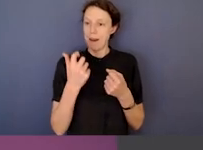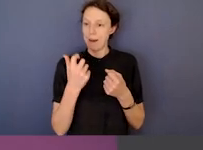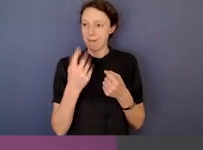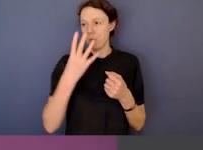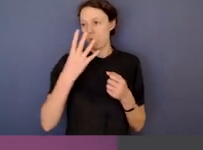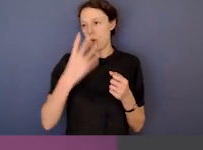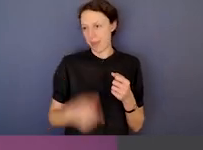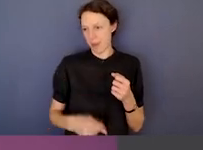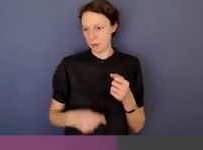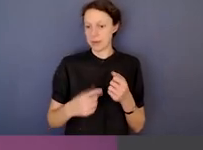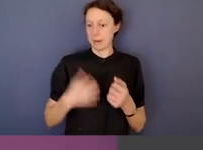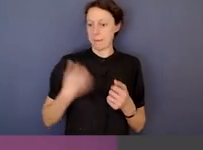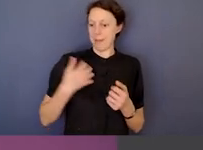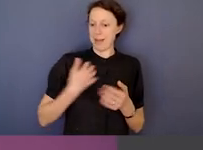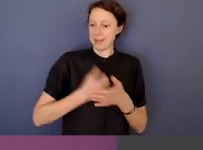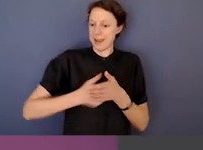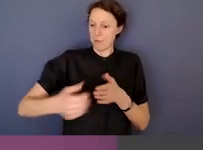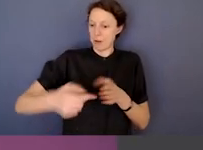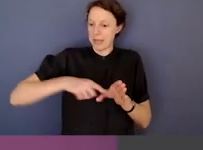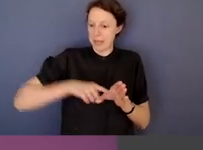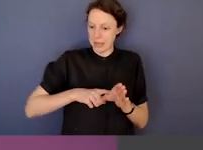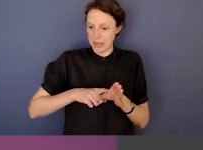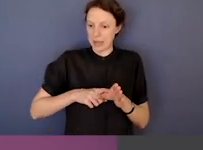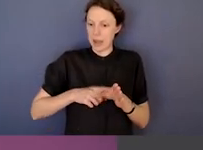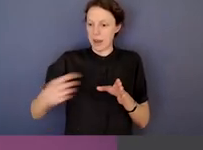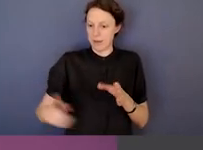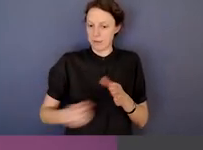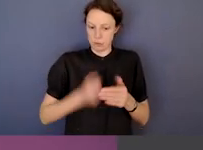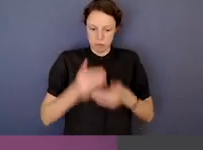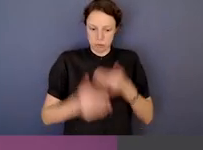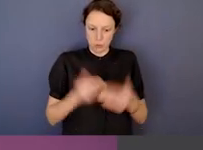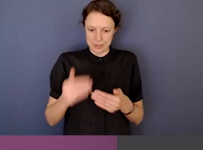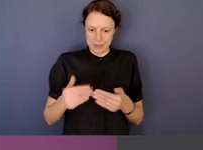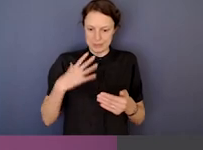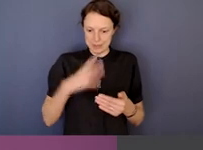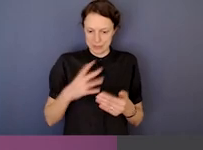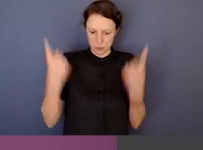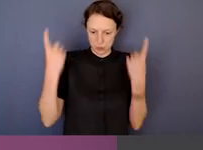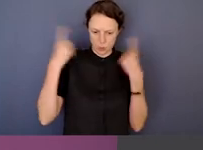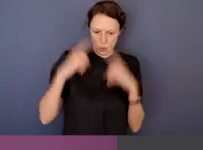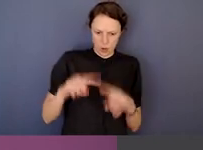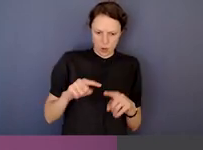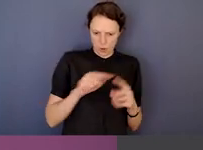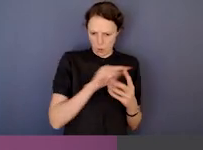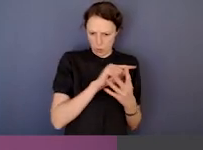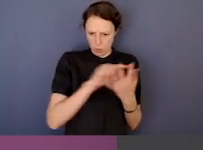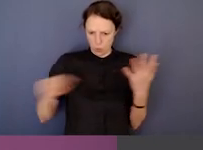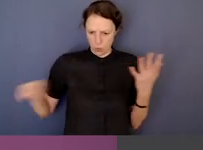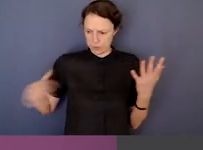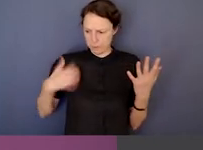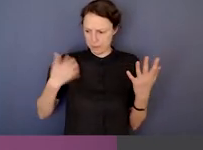or more complaints each year to process to make decisions about which of those might turn